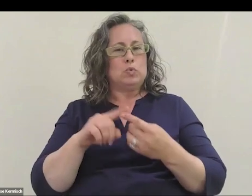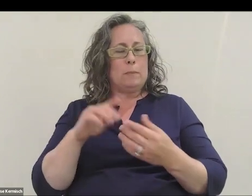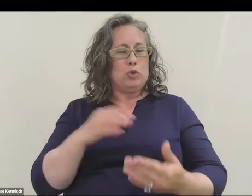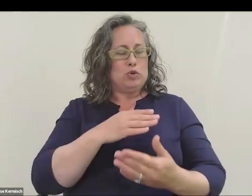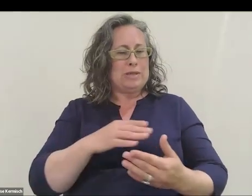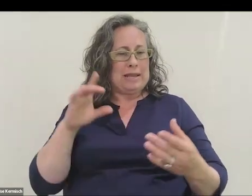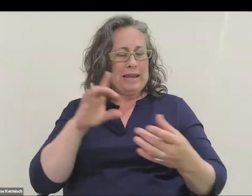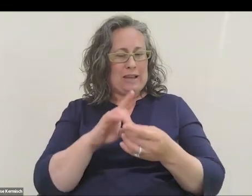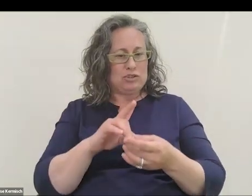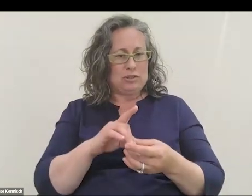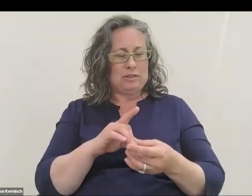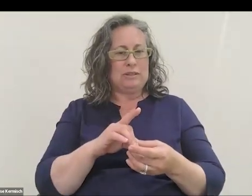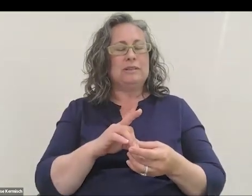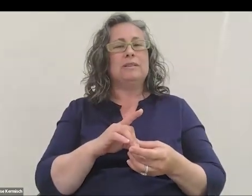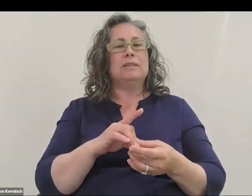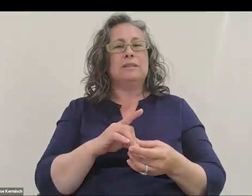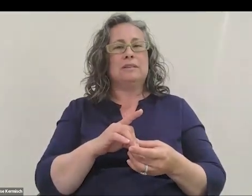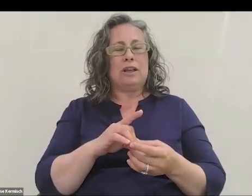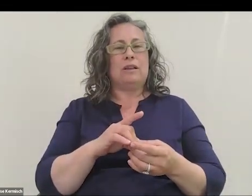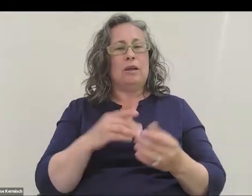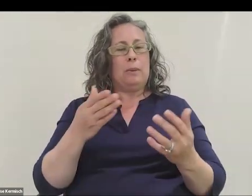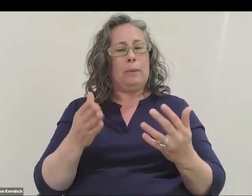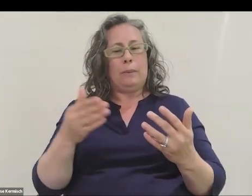It's exciting to see the Music Connection threaded throughout this year's conference.